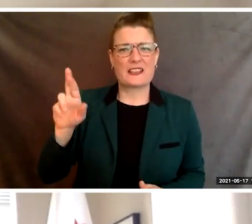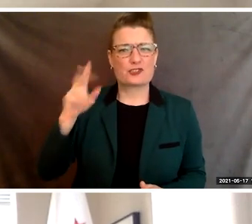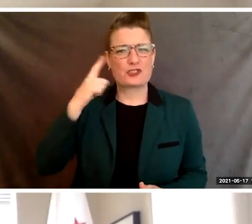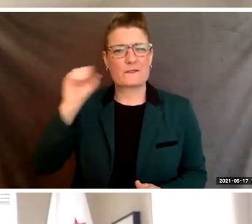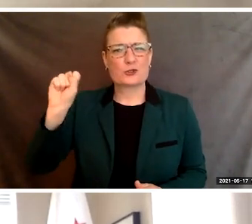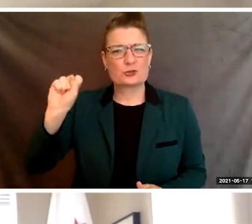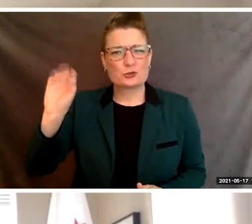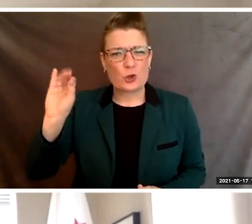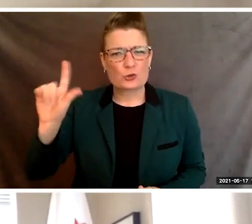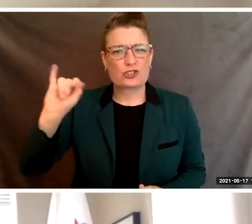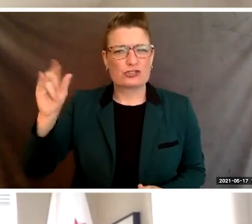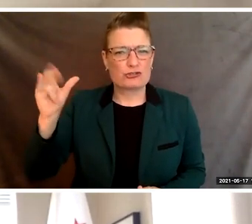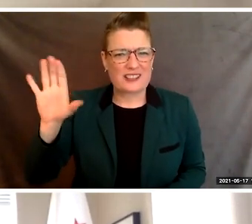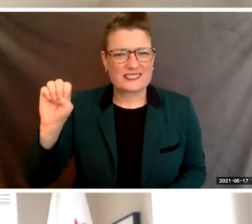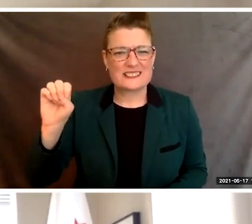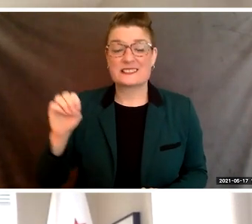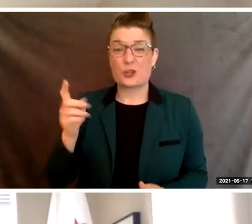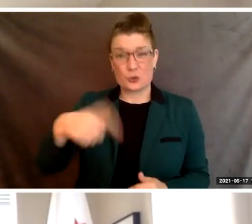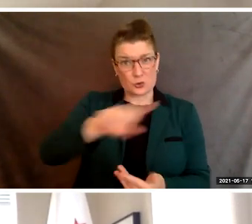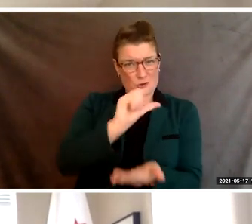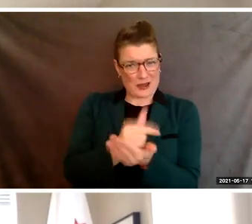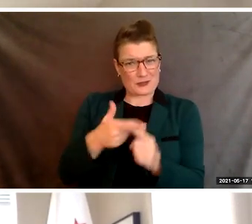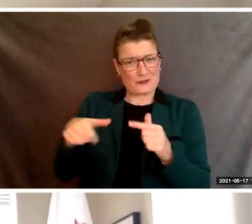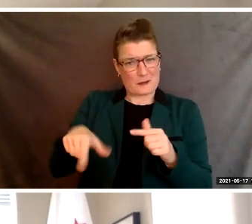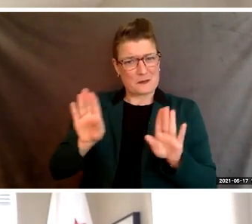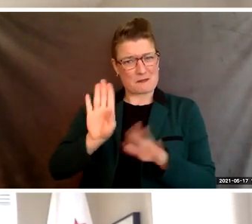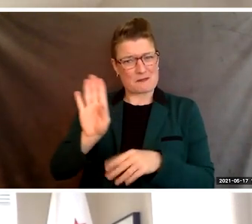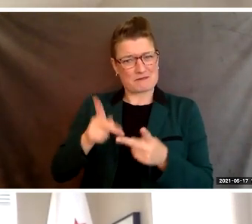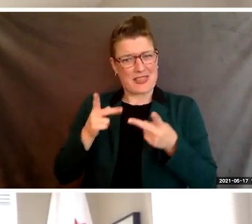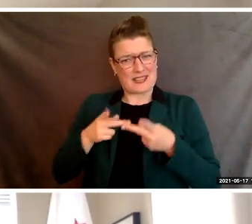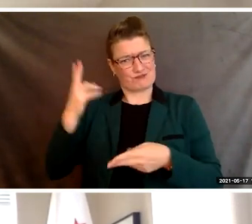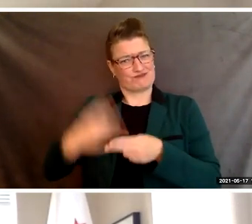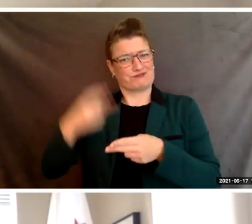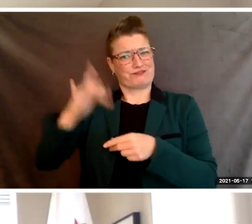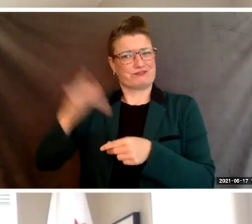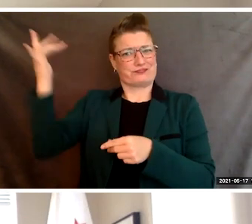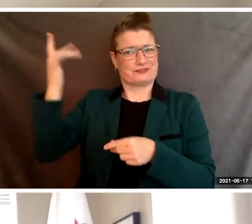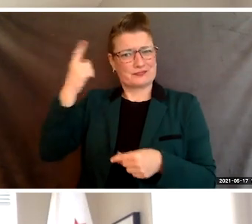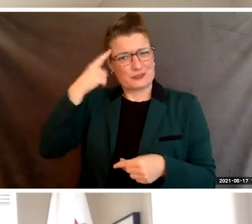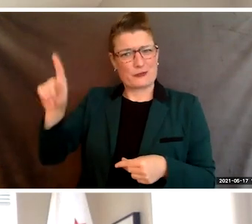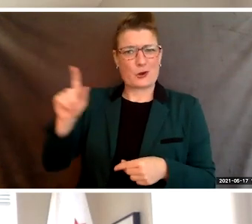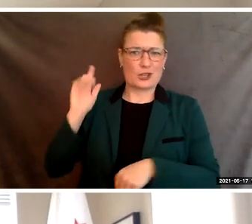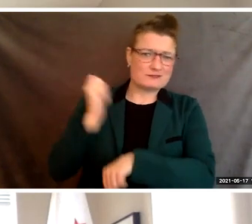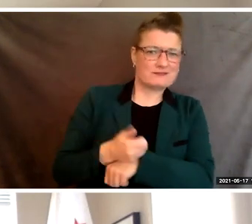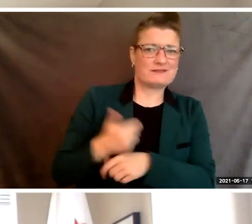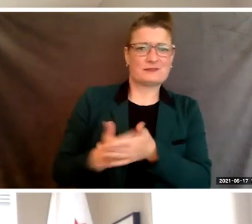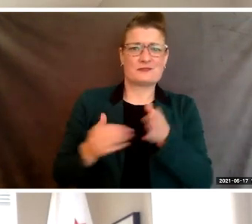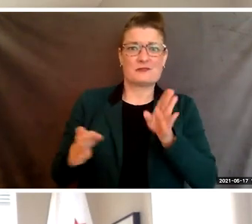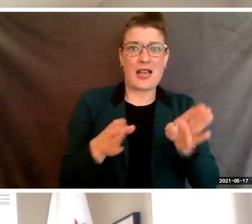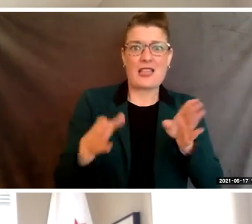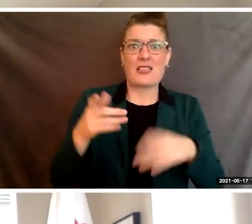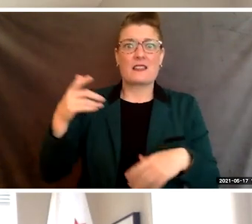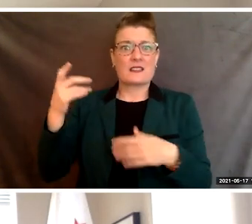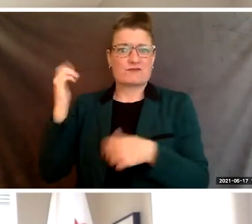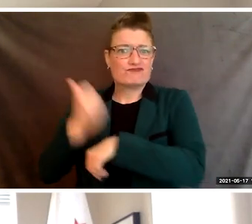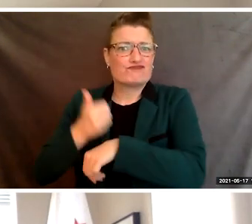for its trailblazing achievements. Berkeley is a place known for trailblazing legislation. Policies that were the first